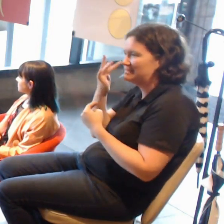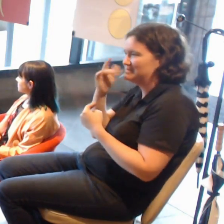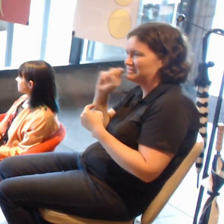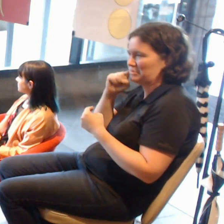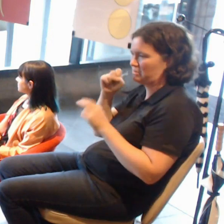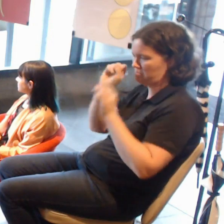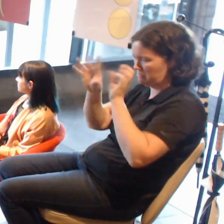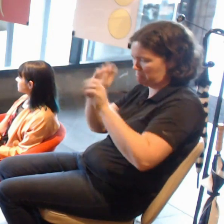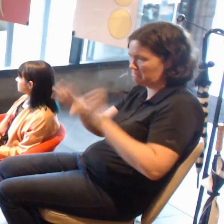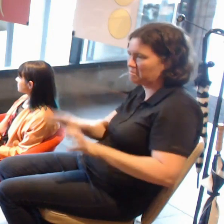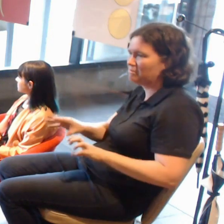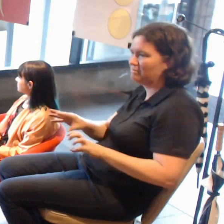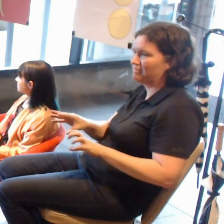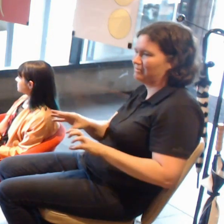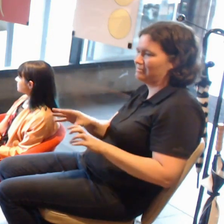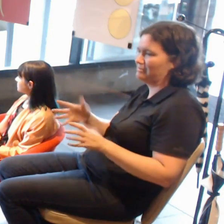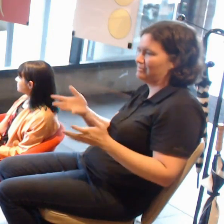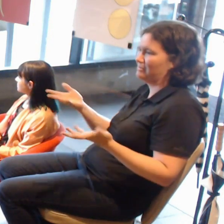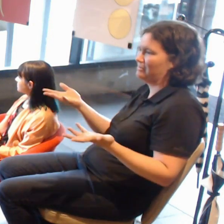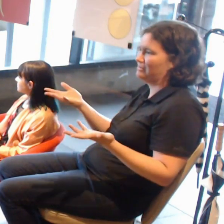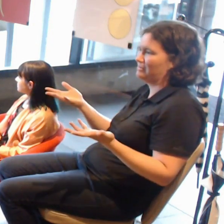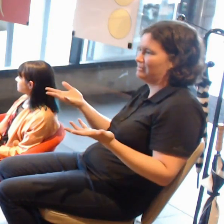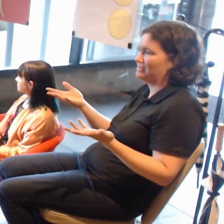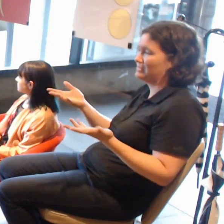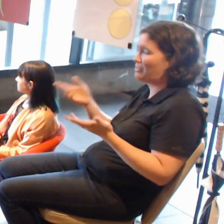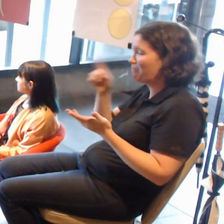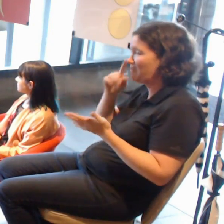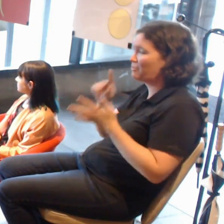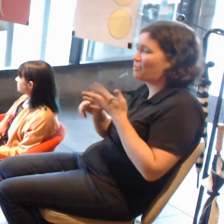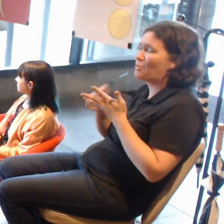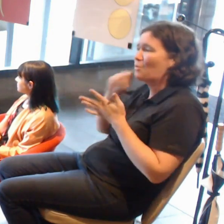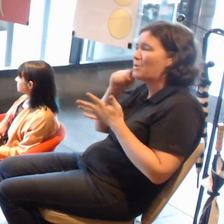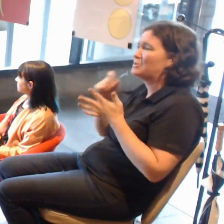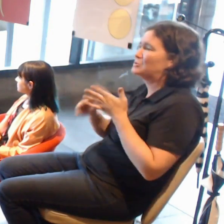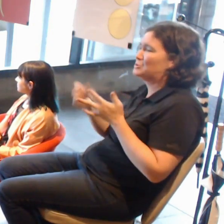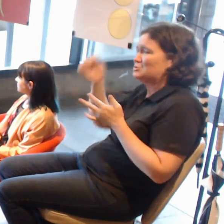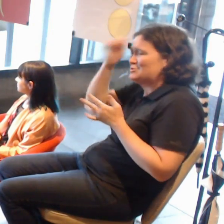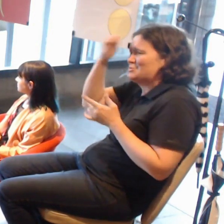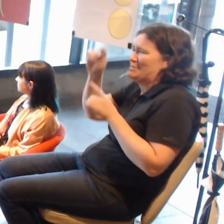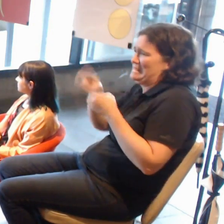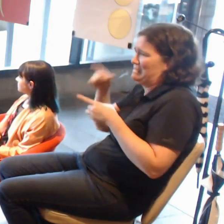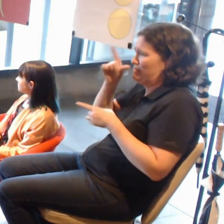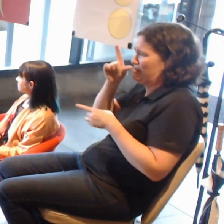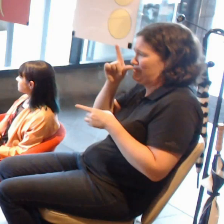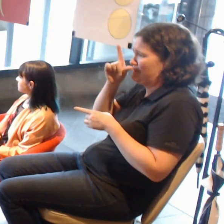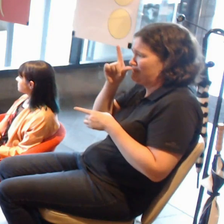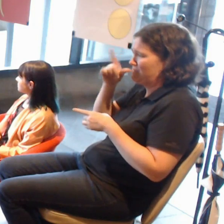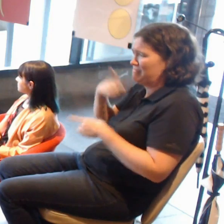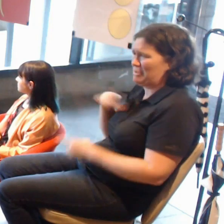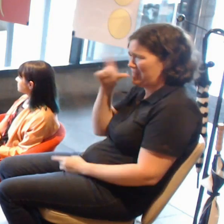They do stupid stuff because they can, and because they have the anonymity to do that.